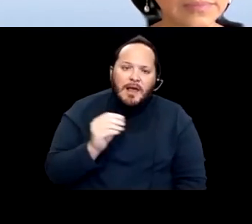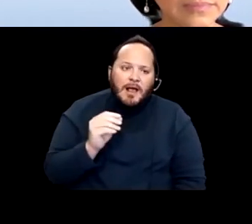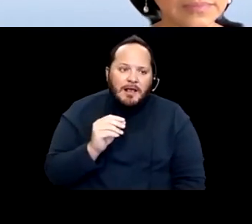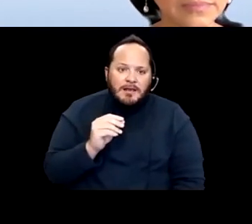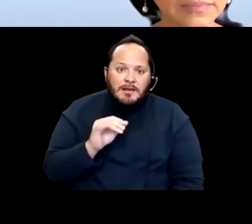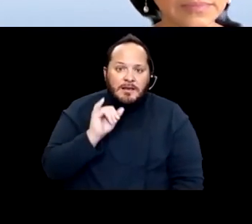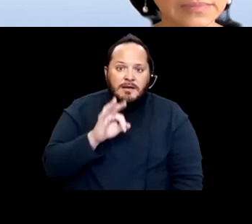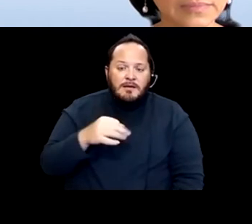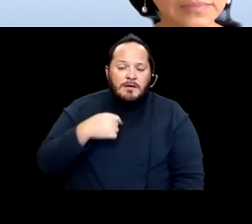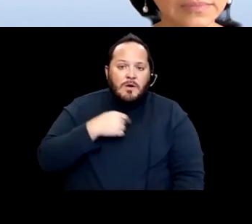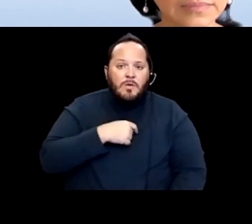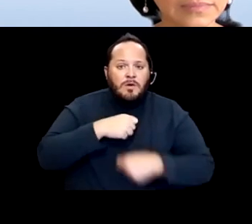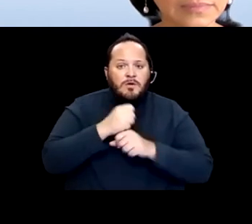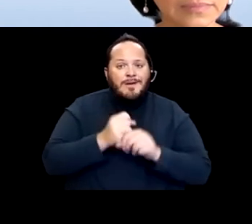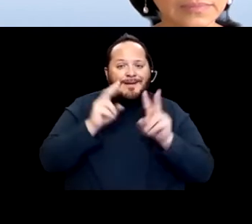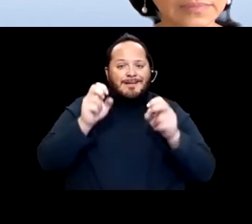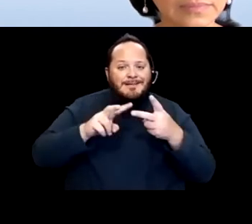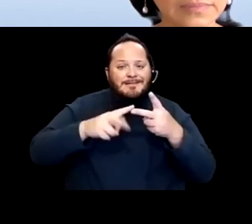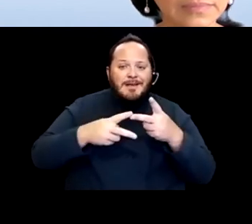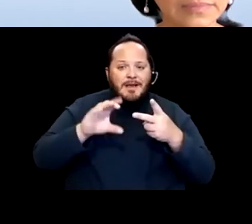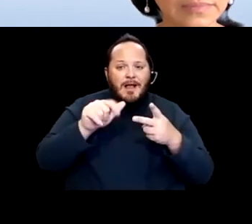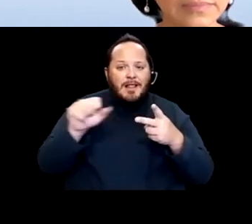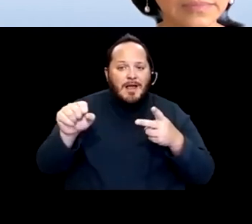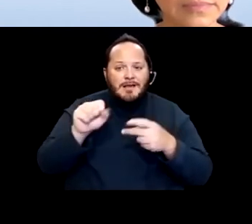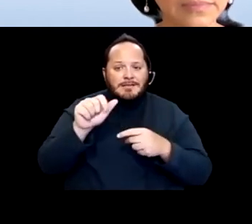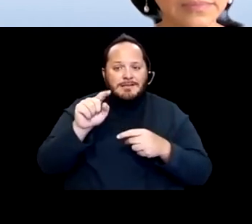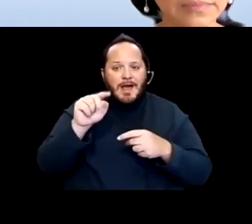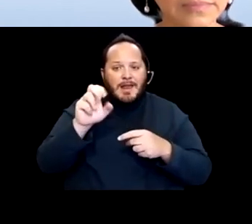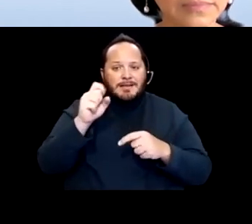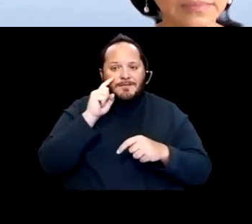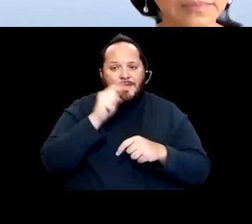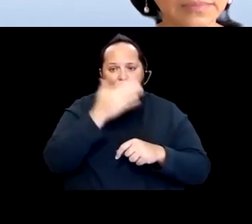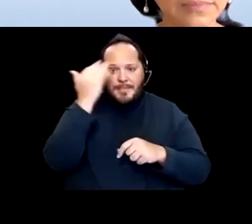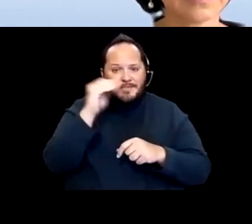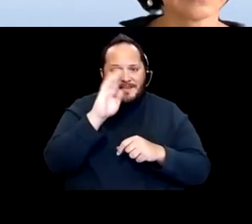of second class status for them because they've never gotten a vaccine,